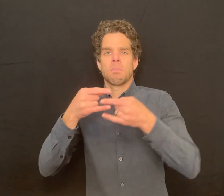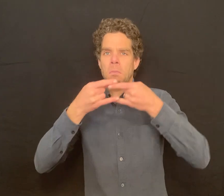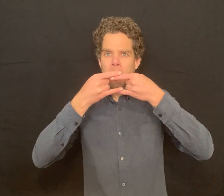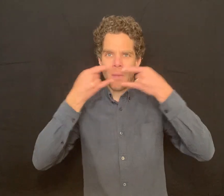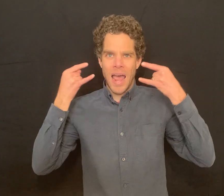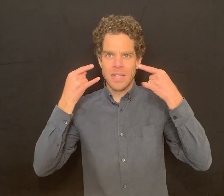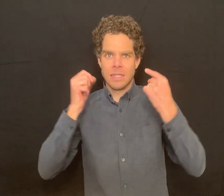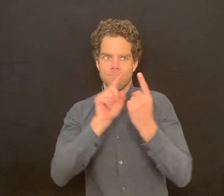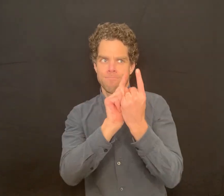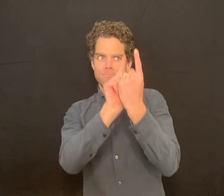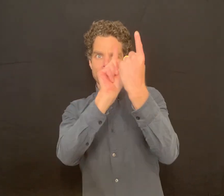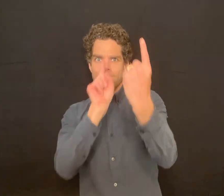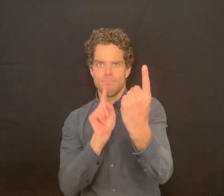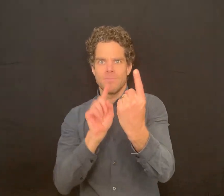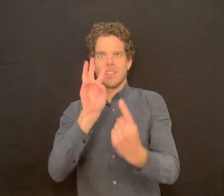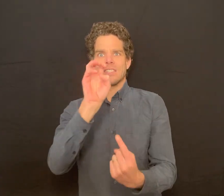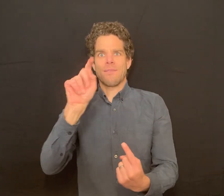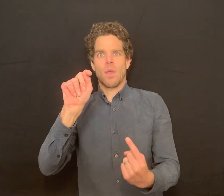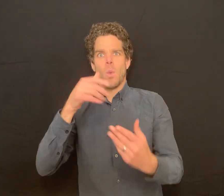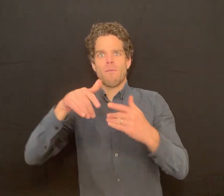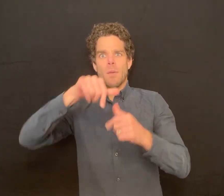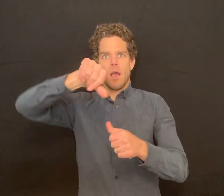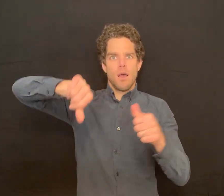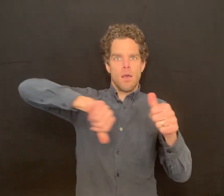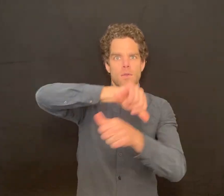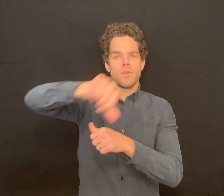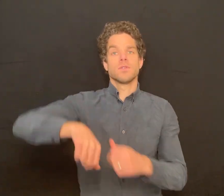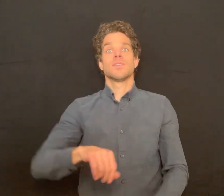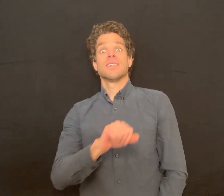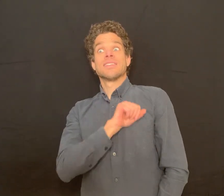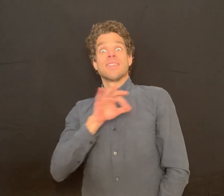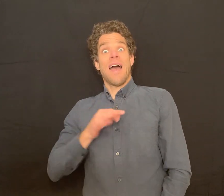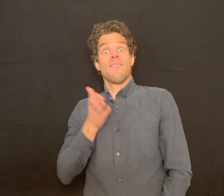Please make sure to wear a mask and stay six feet away.